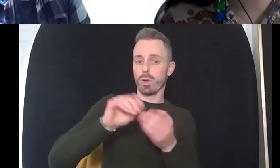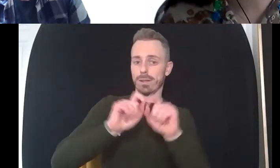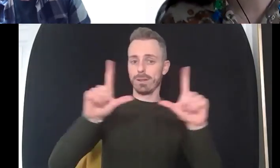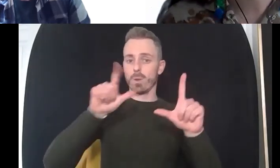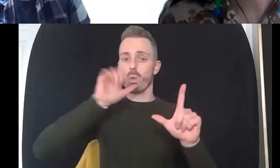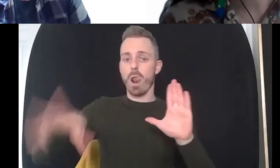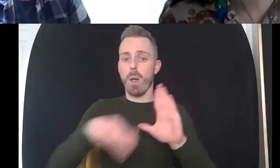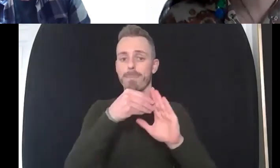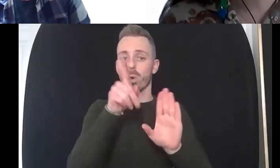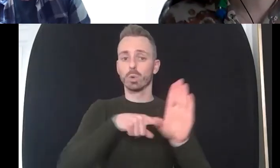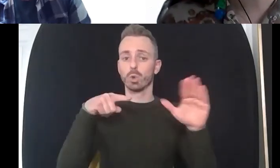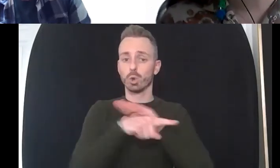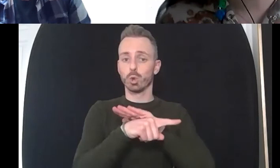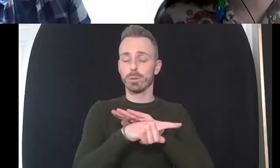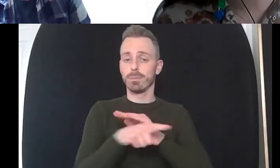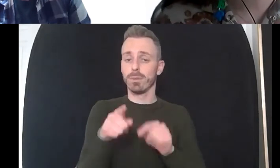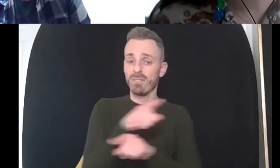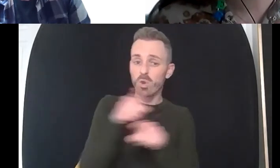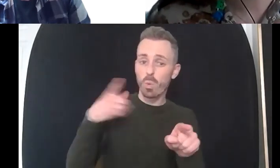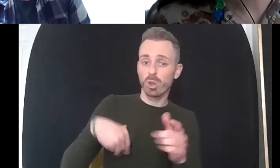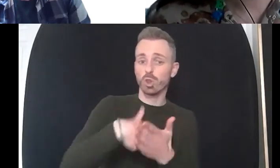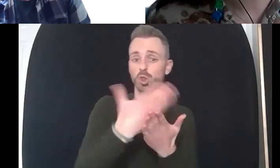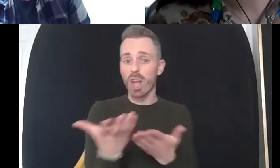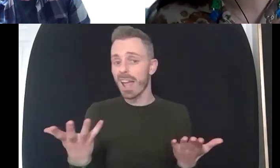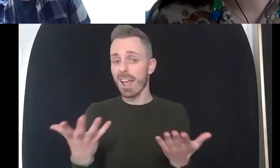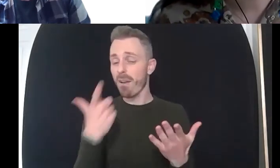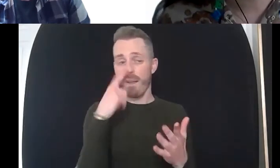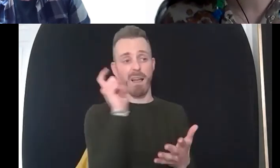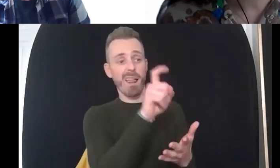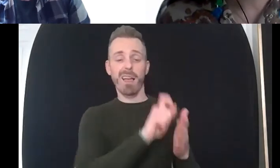wanted to share it with anyone that you thought might be interested in what's been said tonight